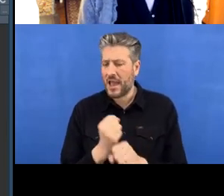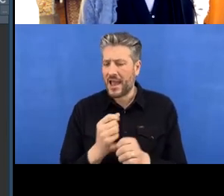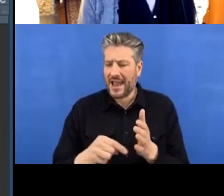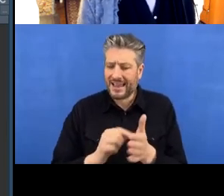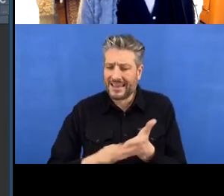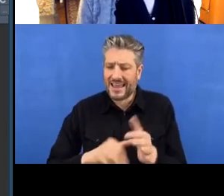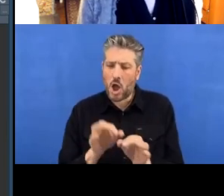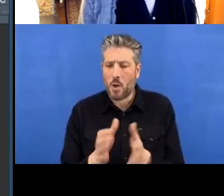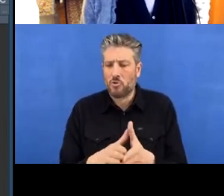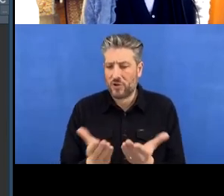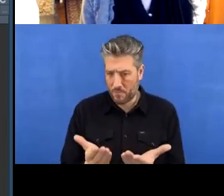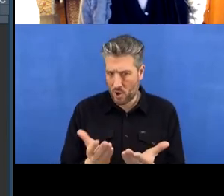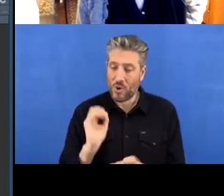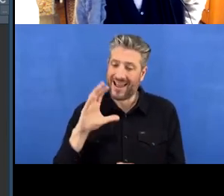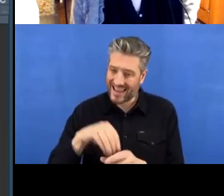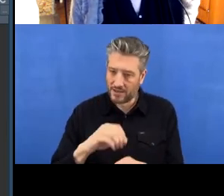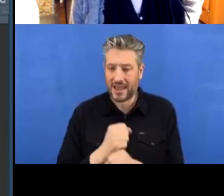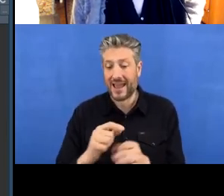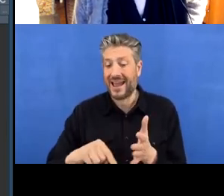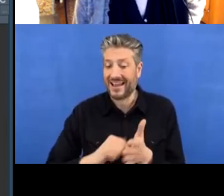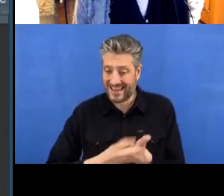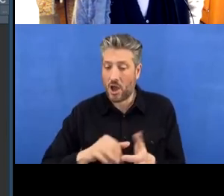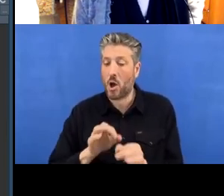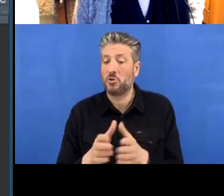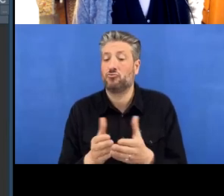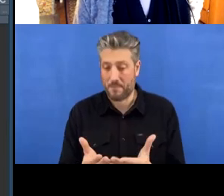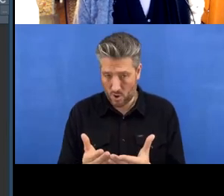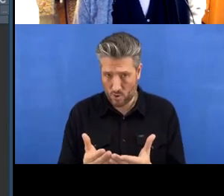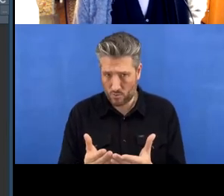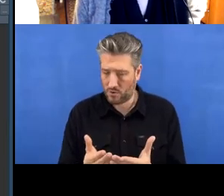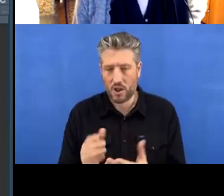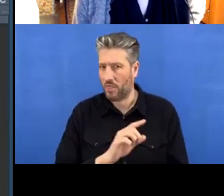That will, that will not end well. Try and avoid that if you can.